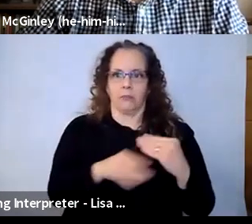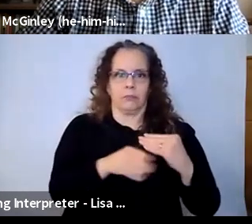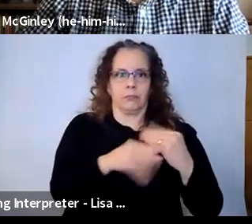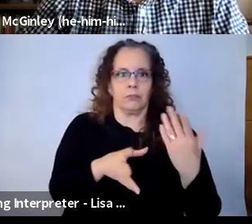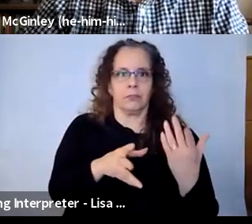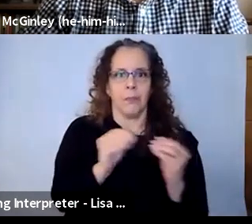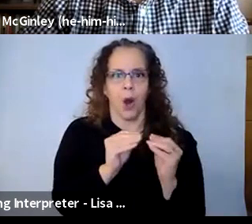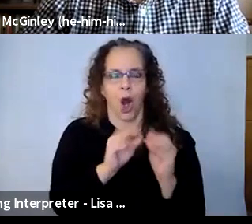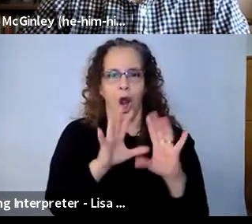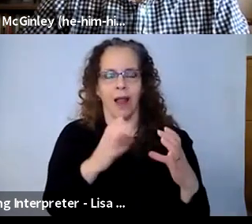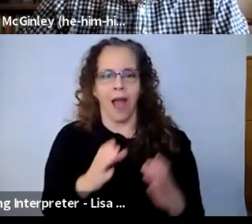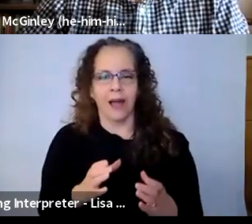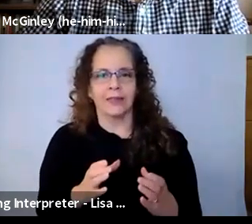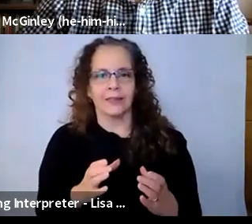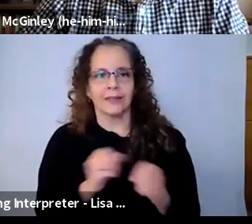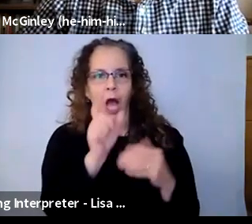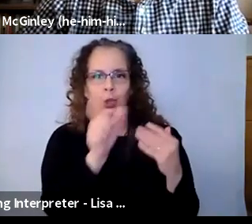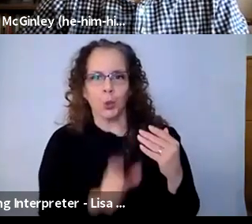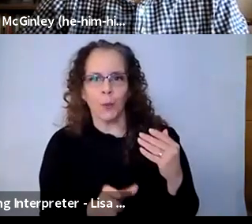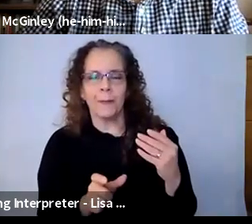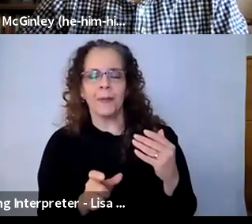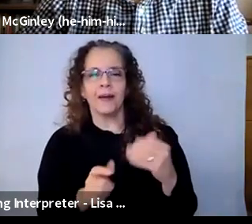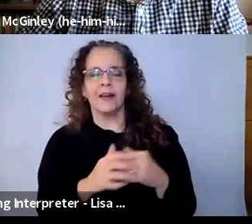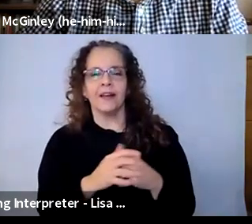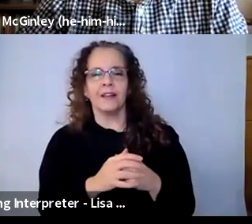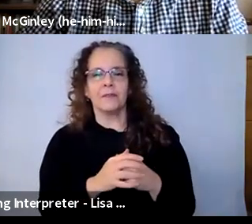they keep coming." Similar thing, there was a set design